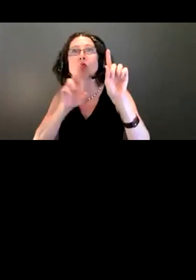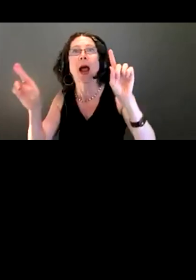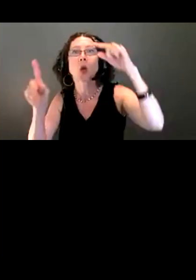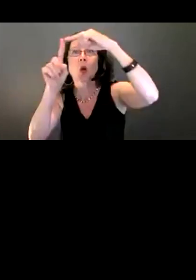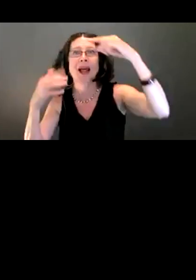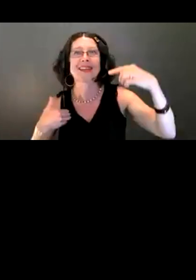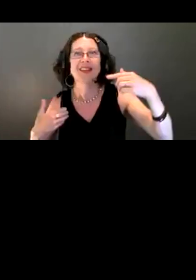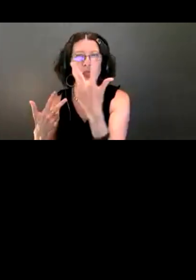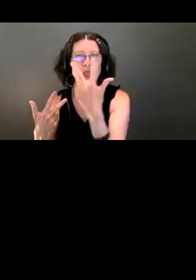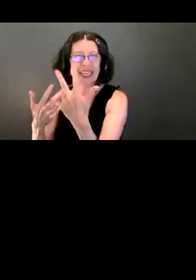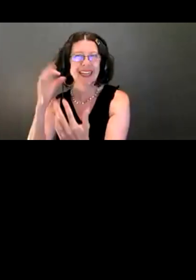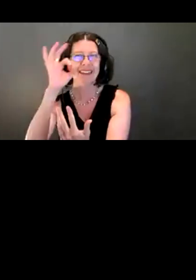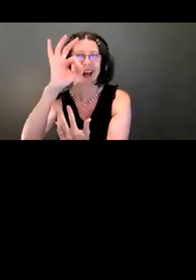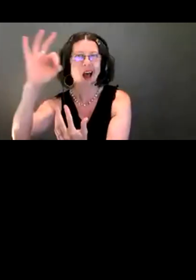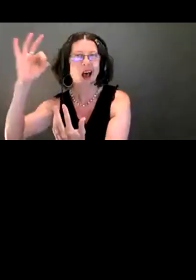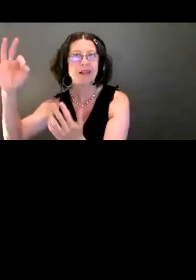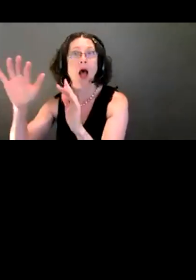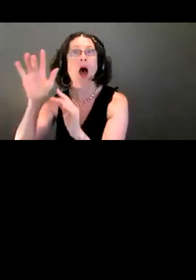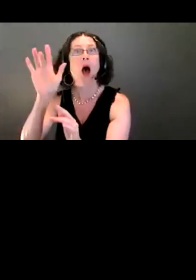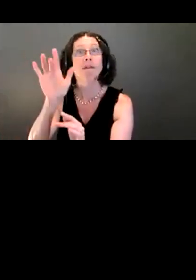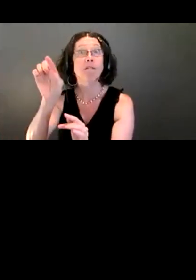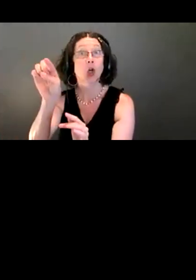Then select view participants with videos on.